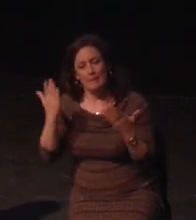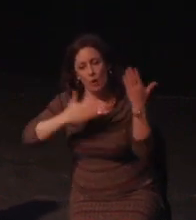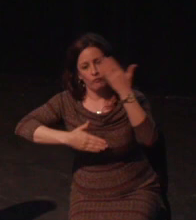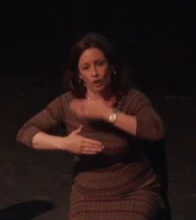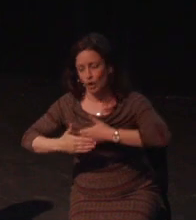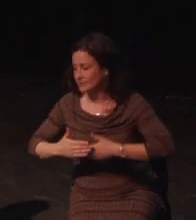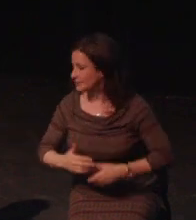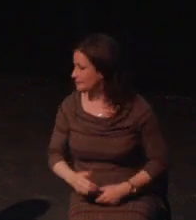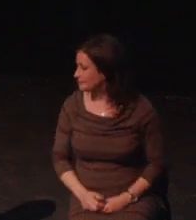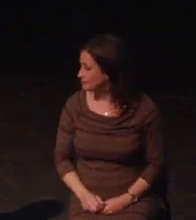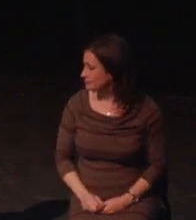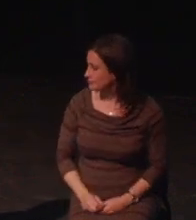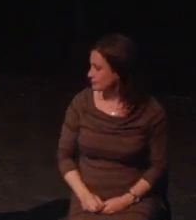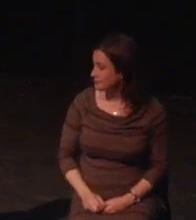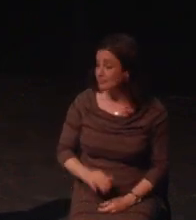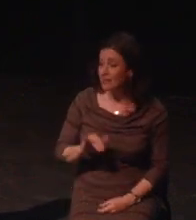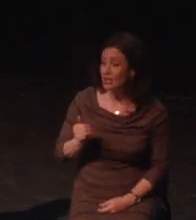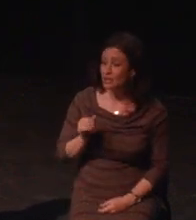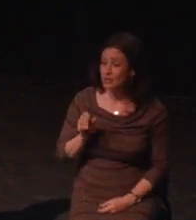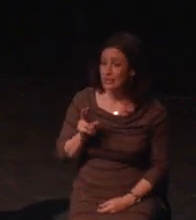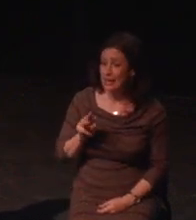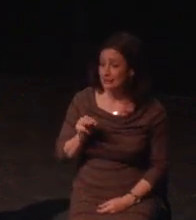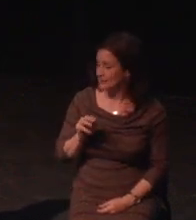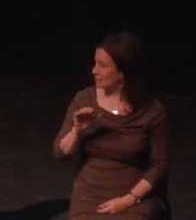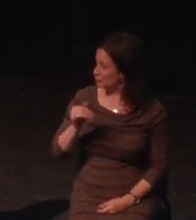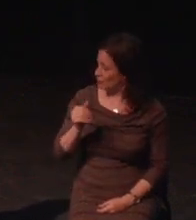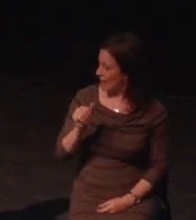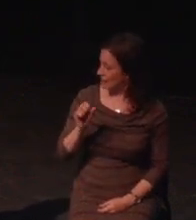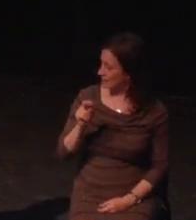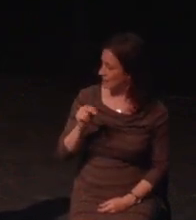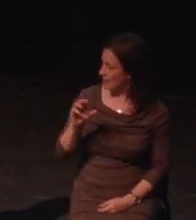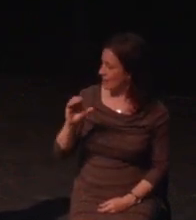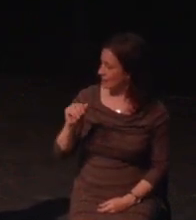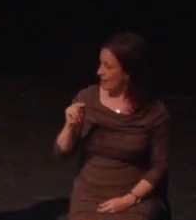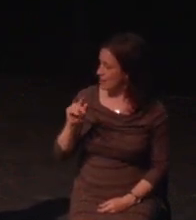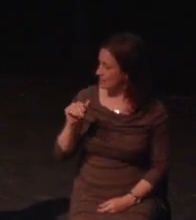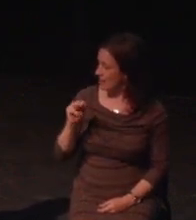One example is that as I use my muscles, they fatigue quickly,